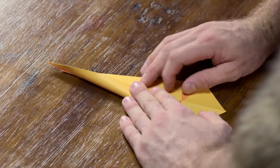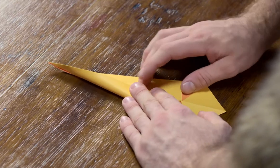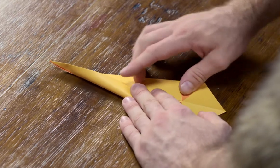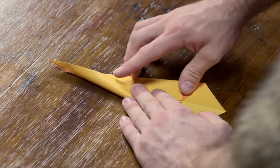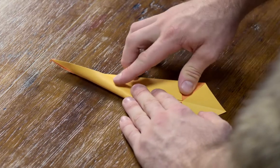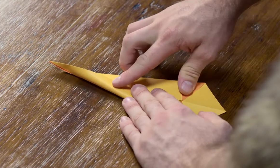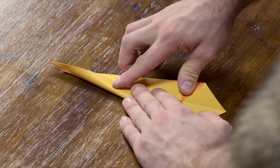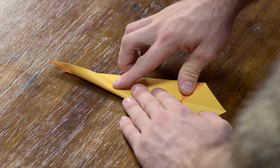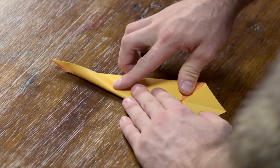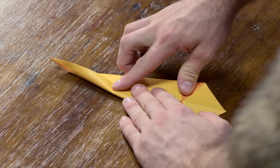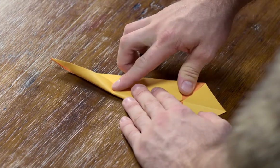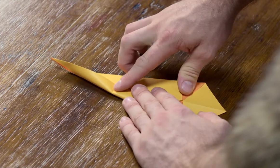Hmm. That's...